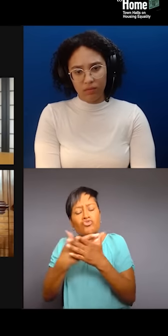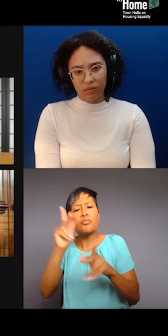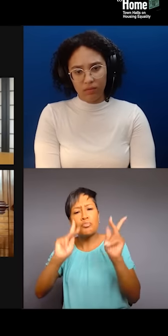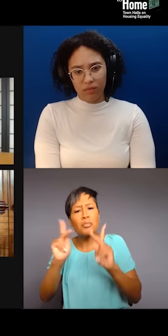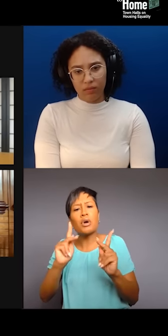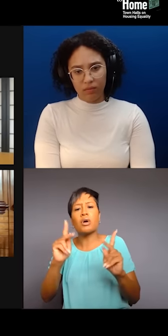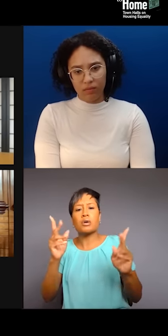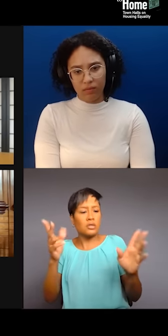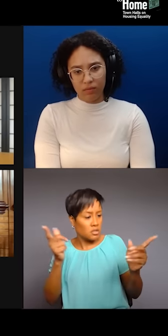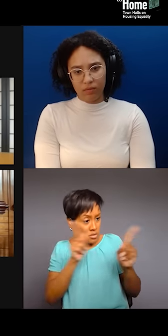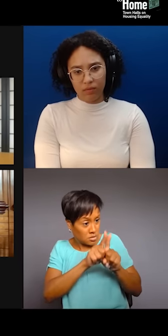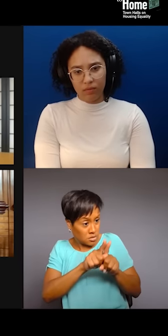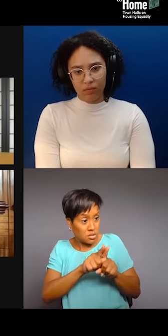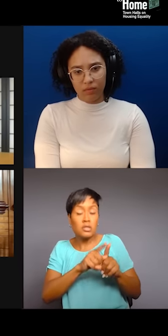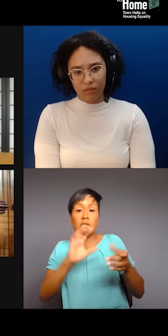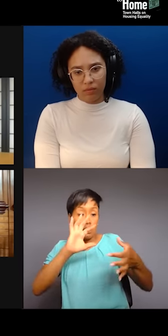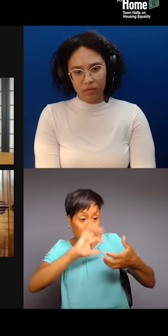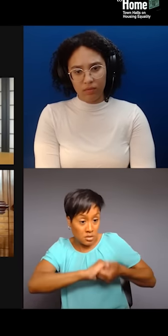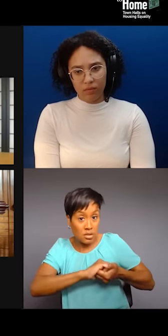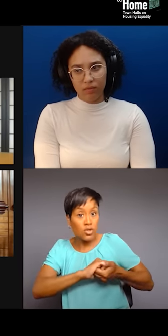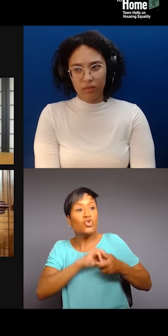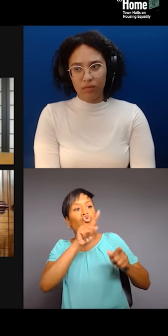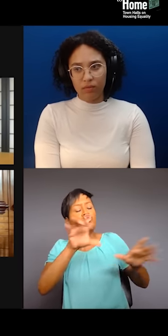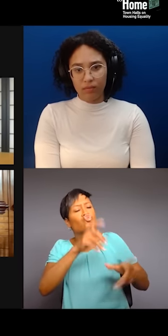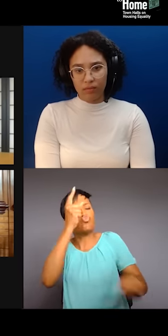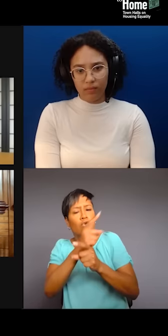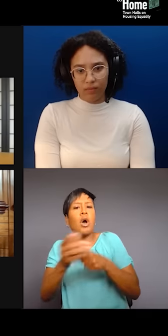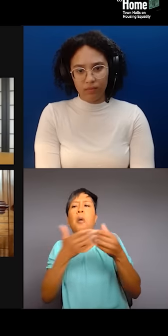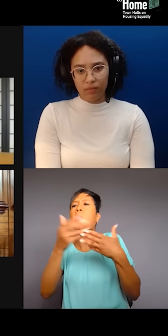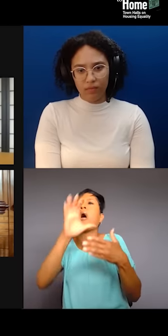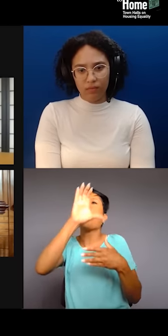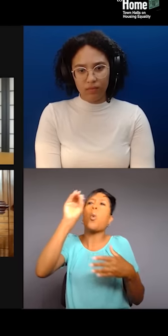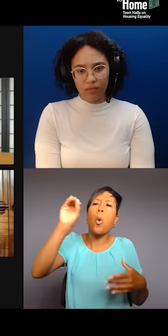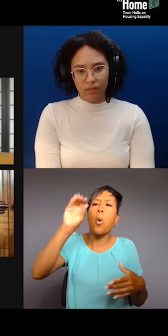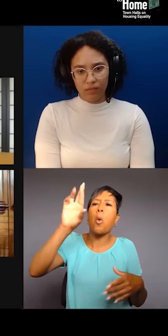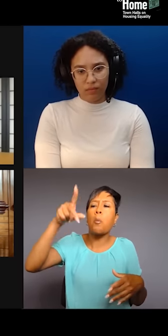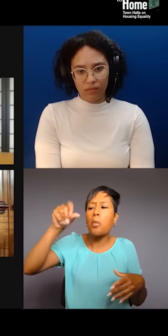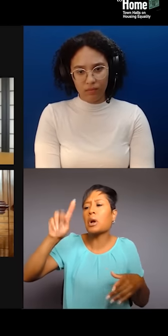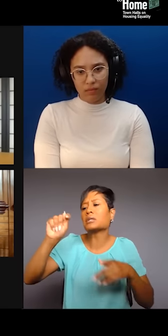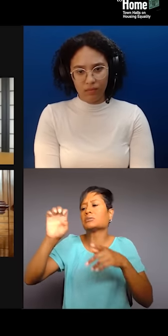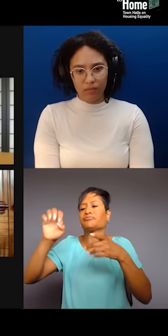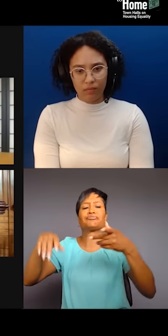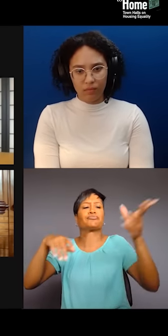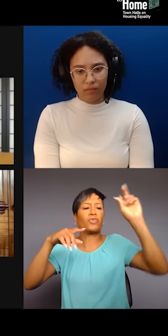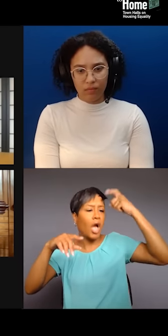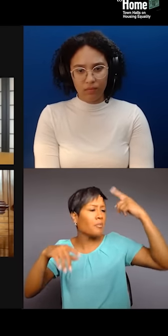whether they in corporations, whether they're in government, or whether they're in our community. If they're not good people, we gotta move 'em out the way.